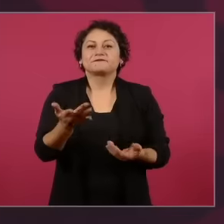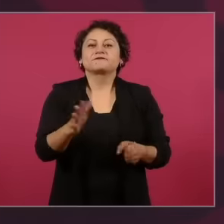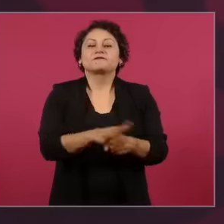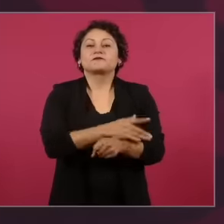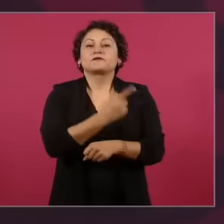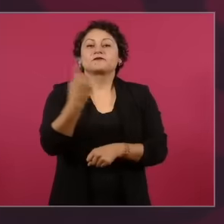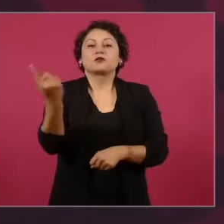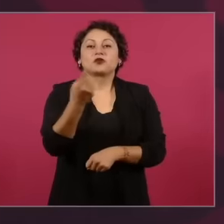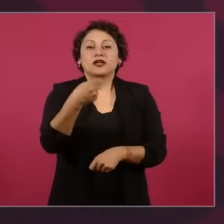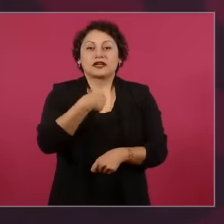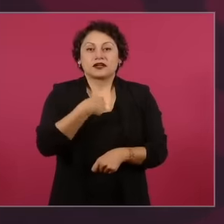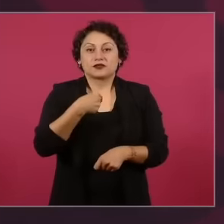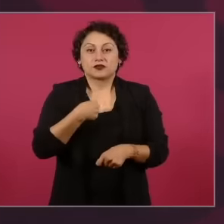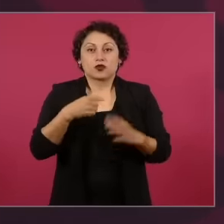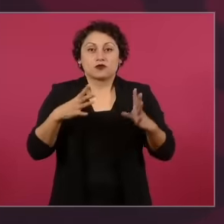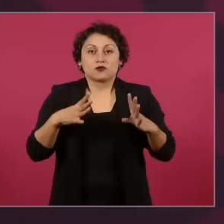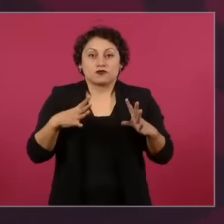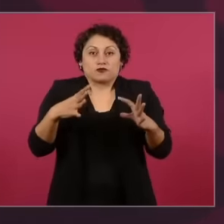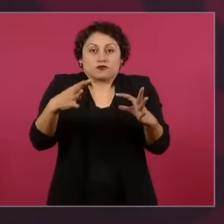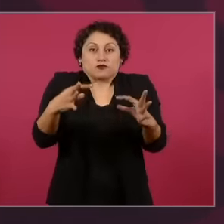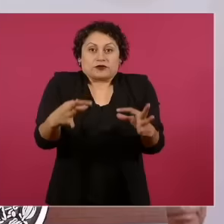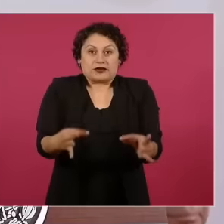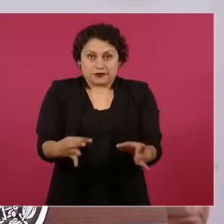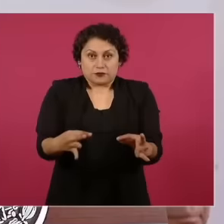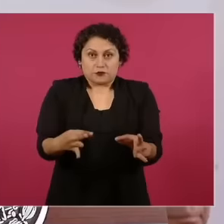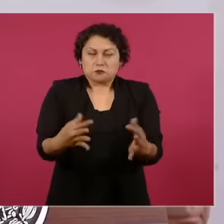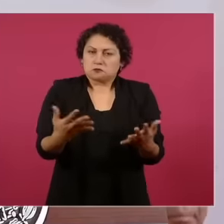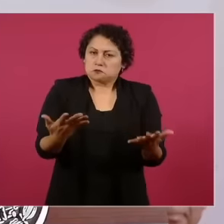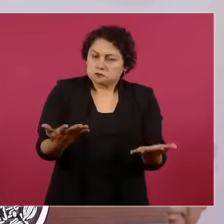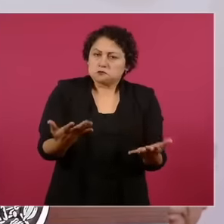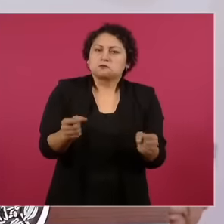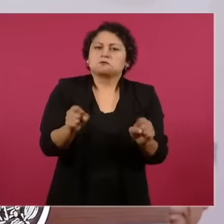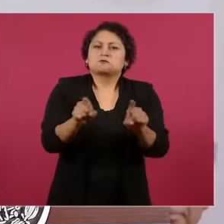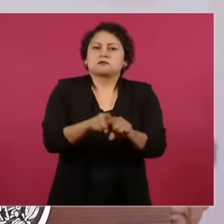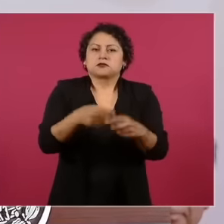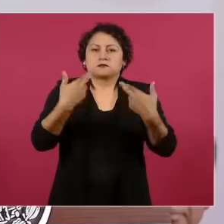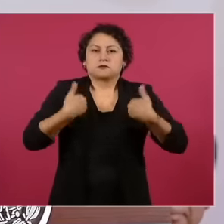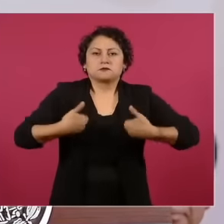all the representative of a group of professionals committed to